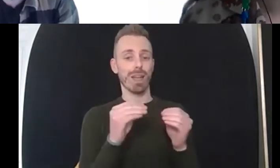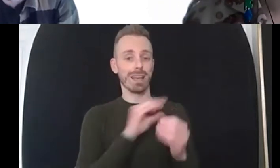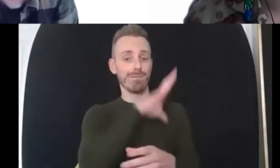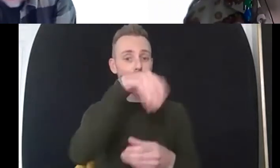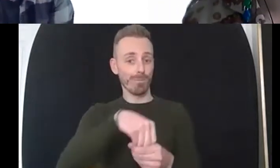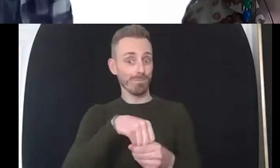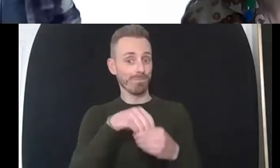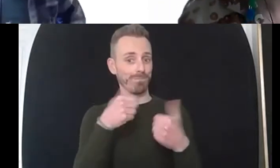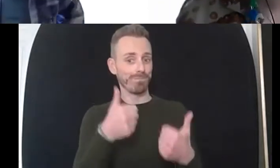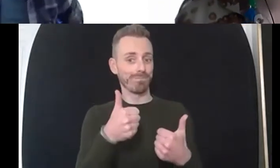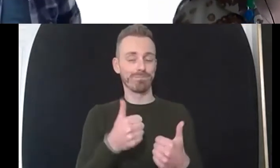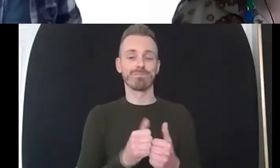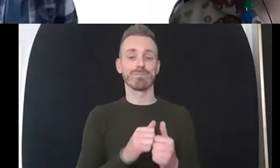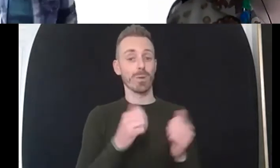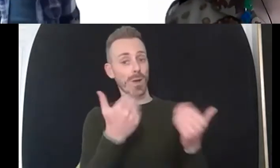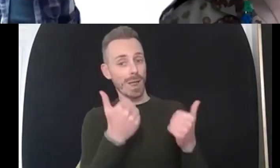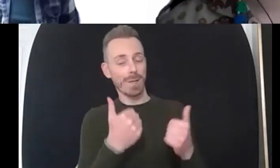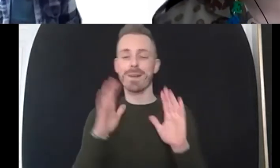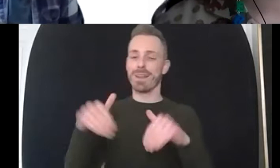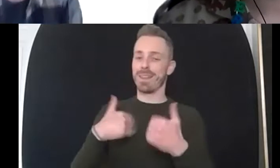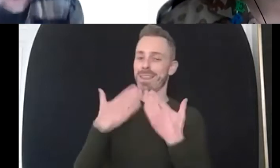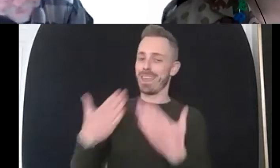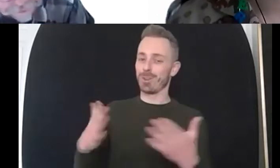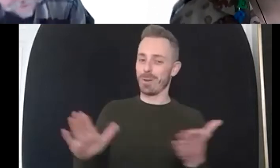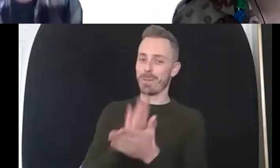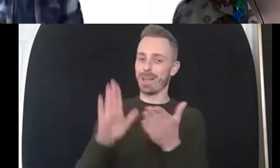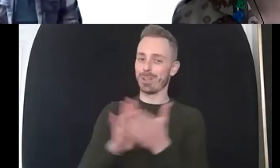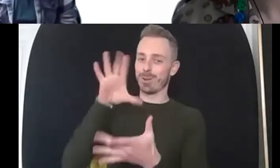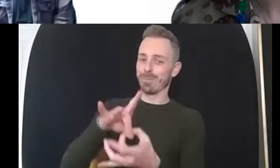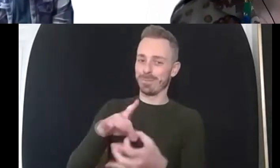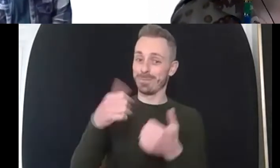brilliant so it's a pleasure to be here good i'm glad that you're here and let's just get straight